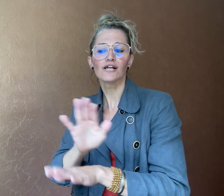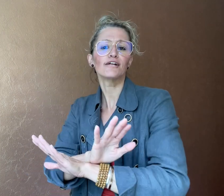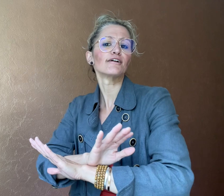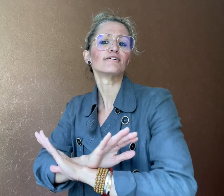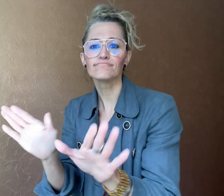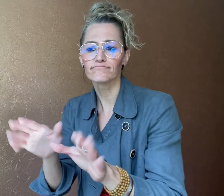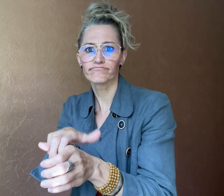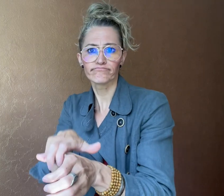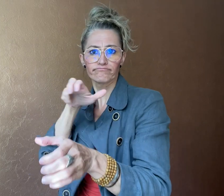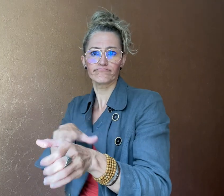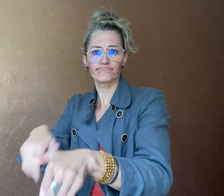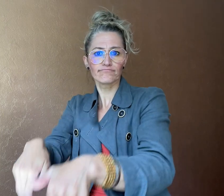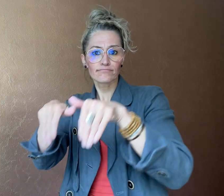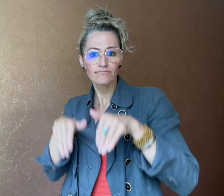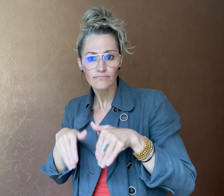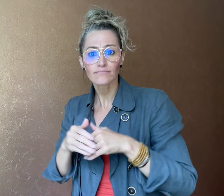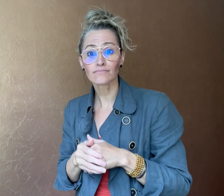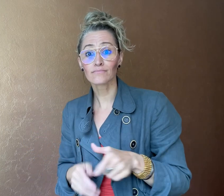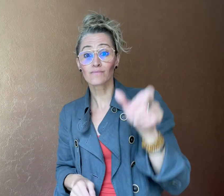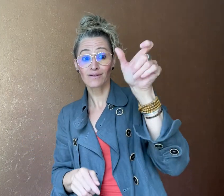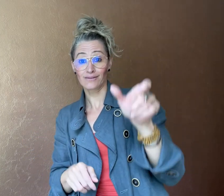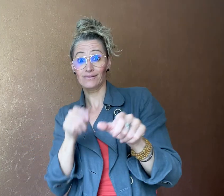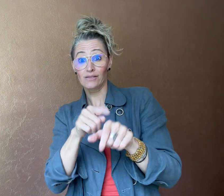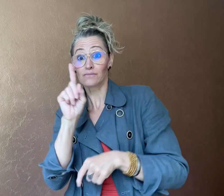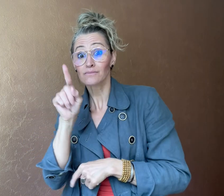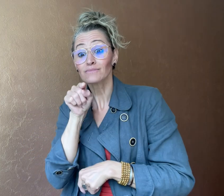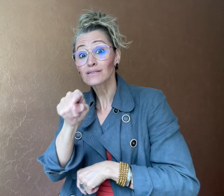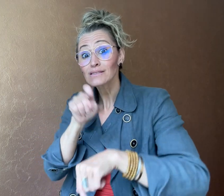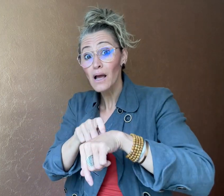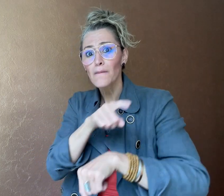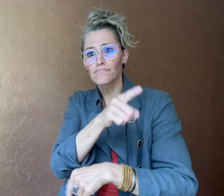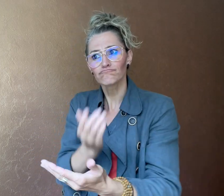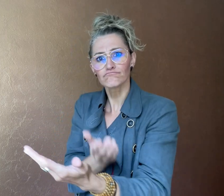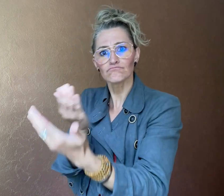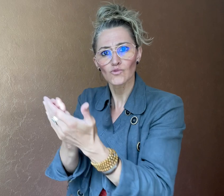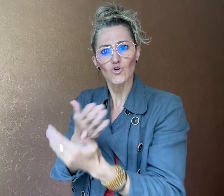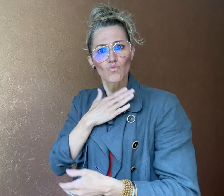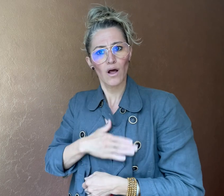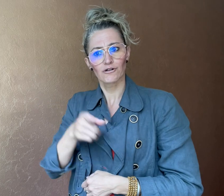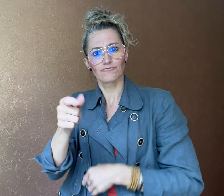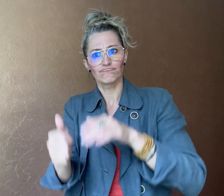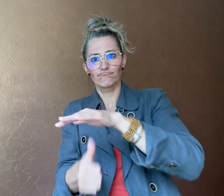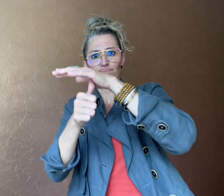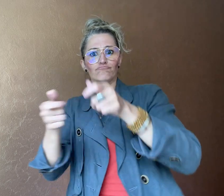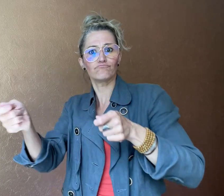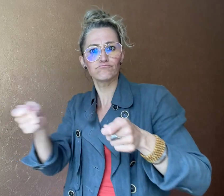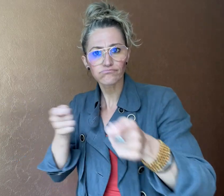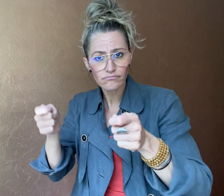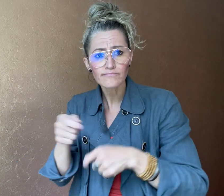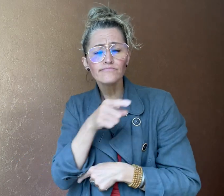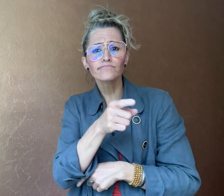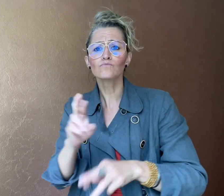Kellison was hoping he could fix the organization’s